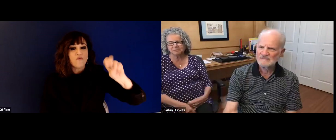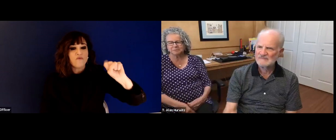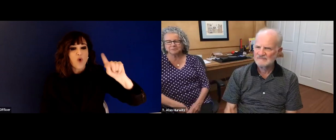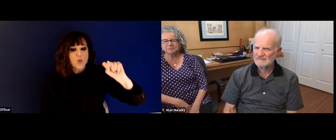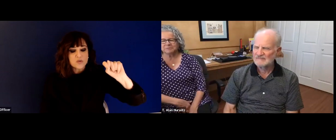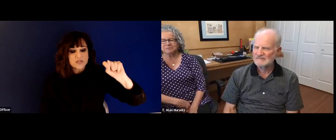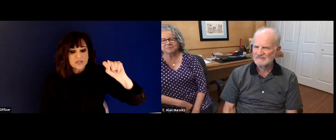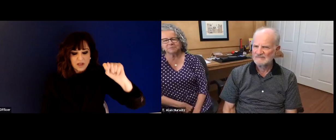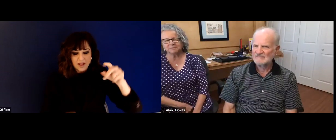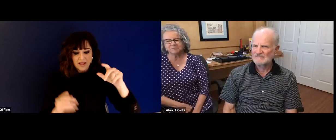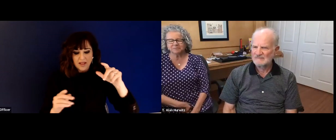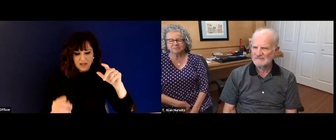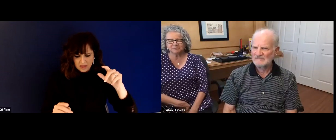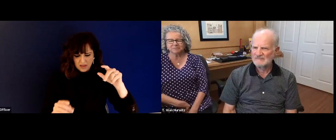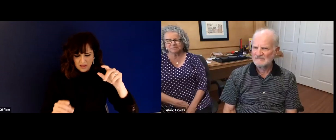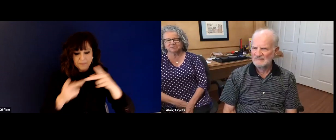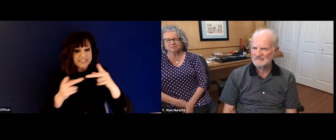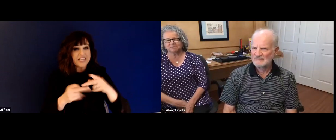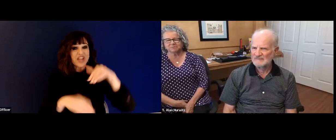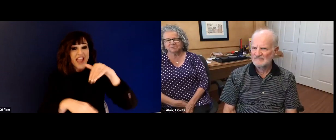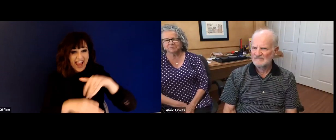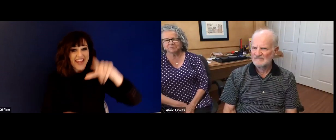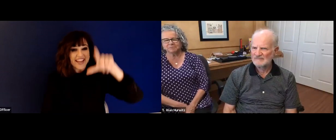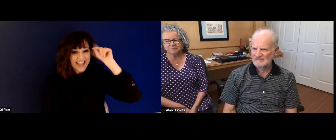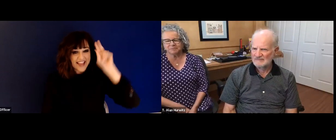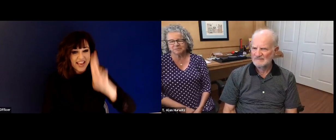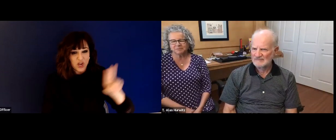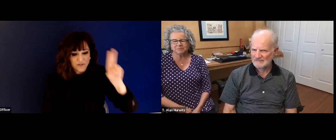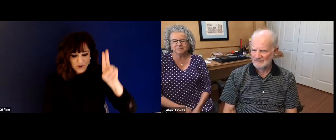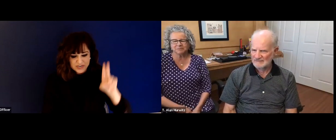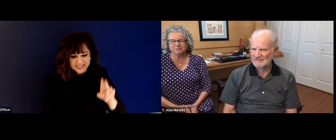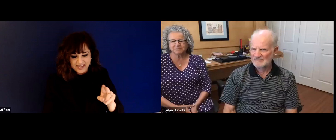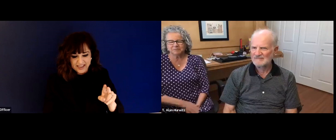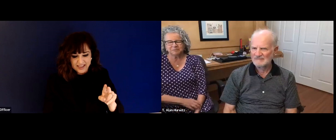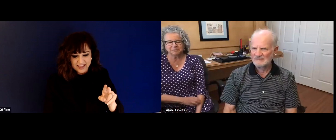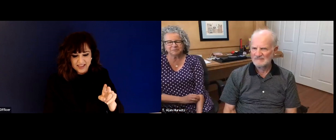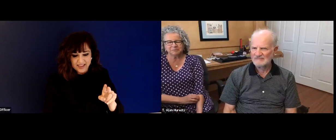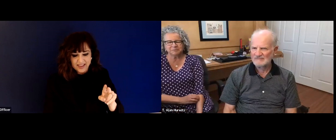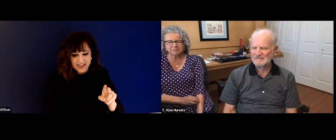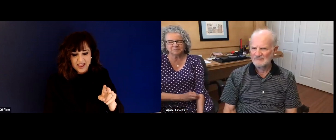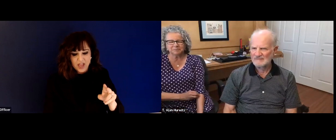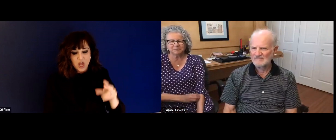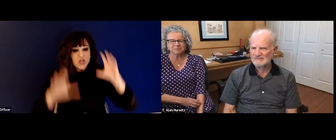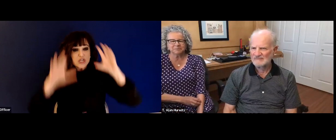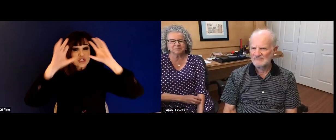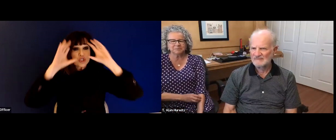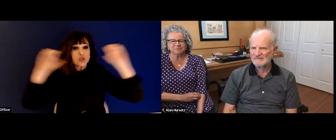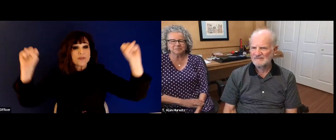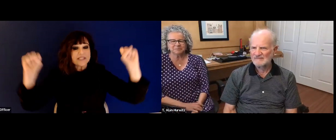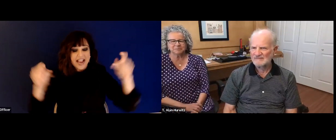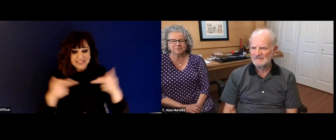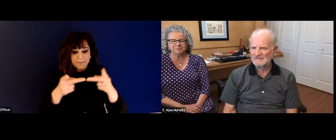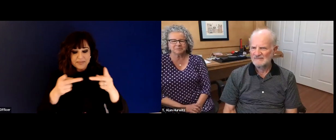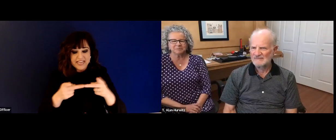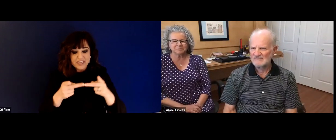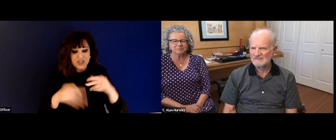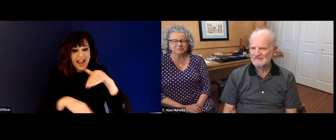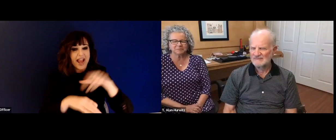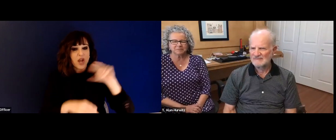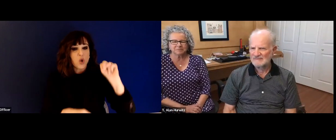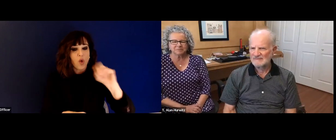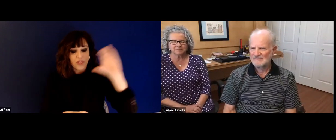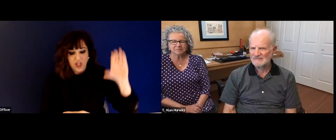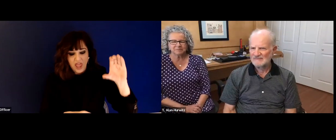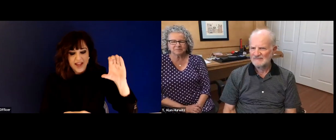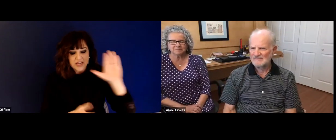position at the Lexington School of the Deaf provost at Gallaudet